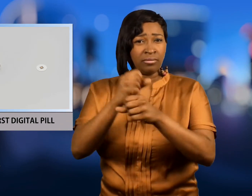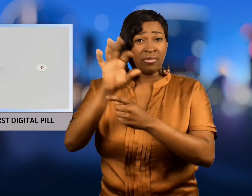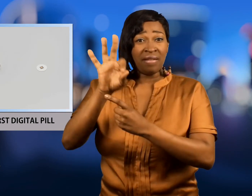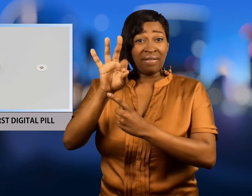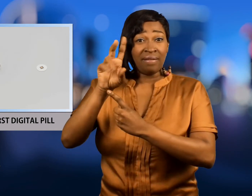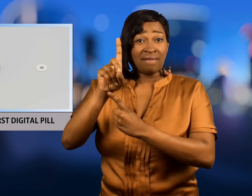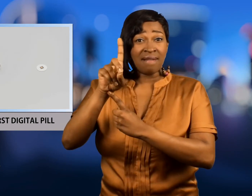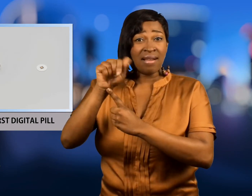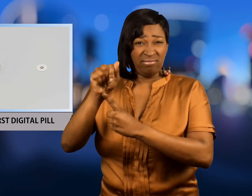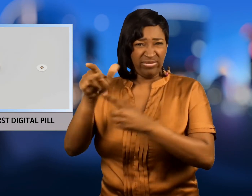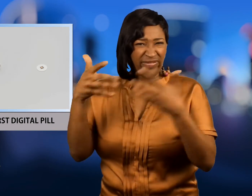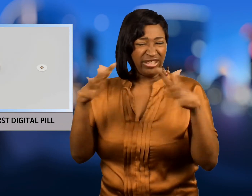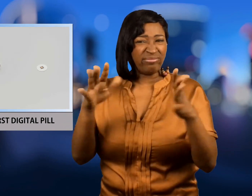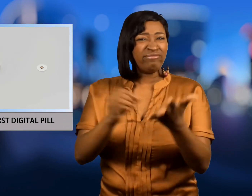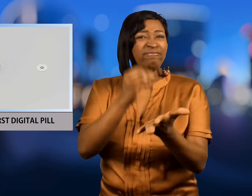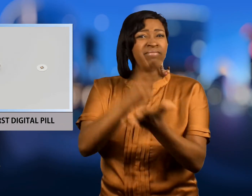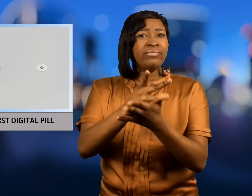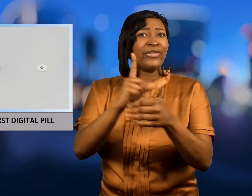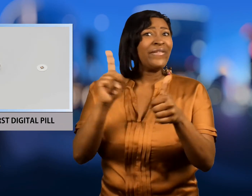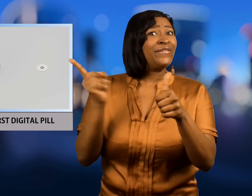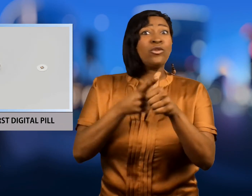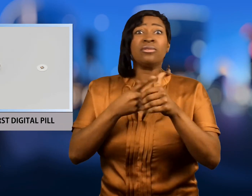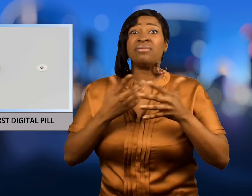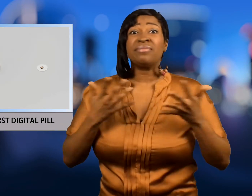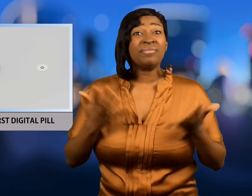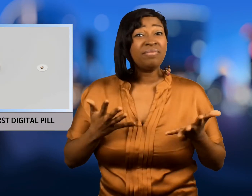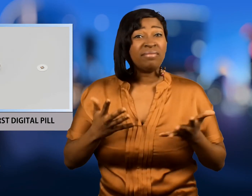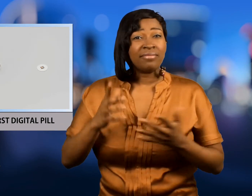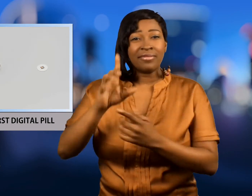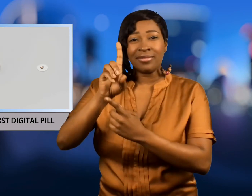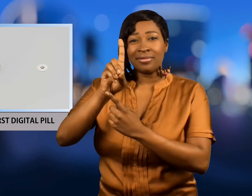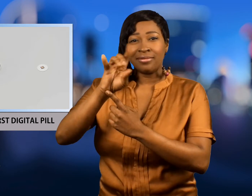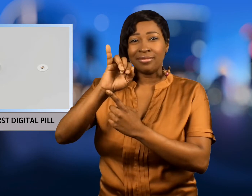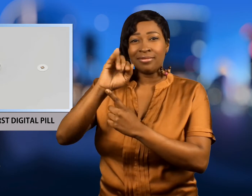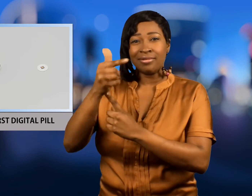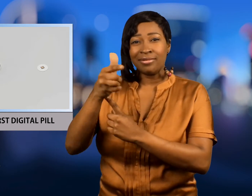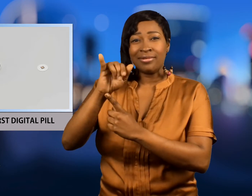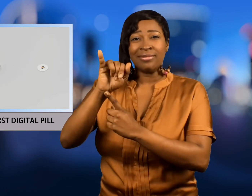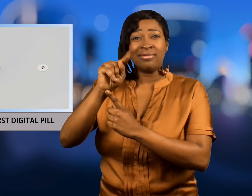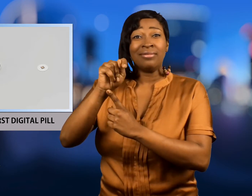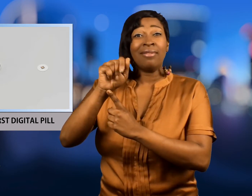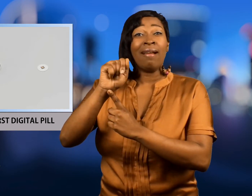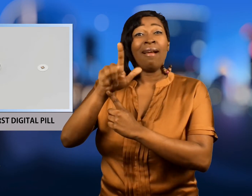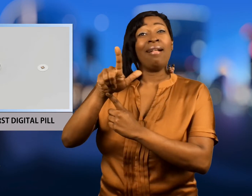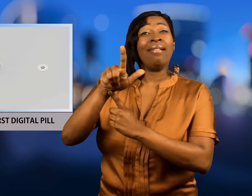has approved its first digital